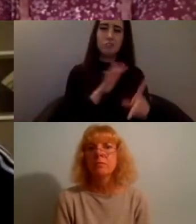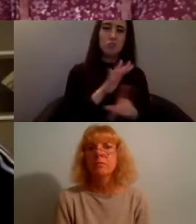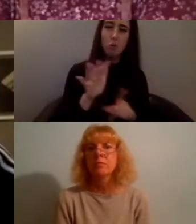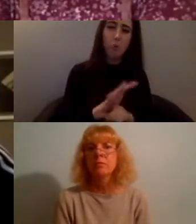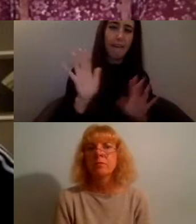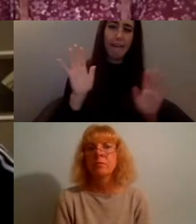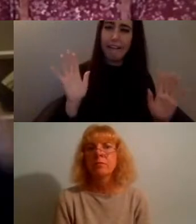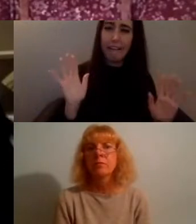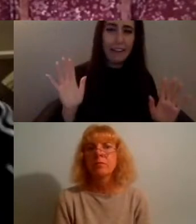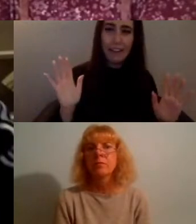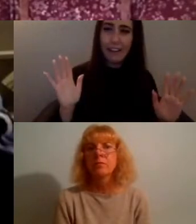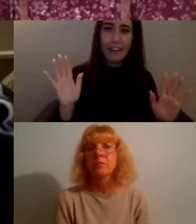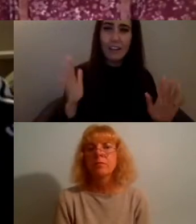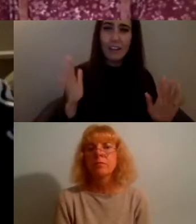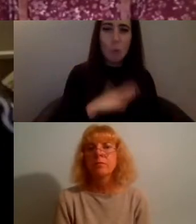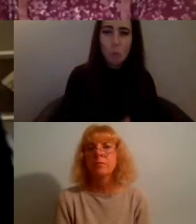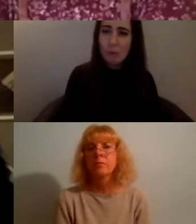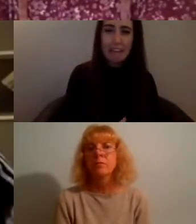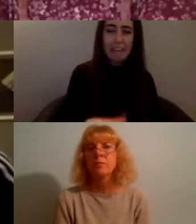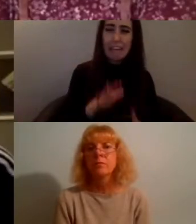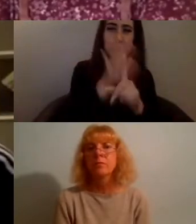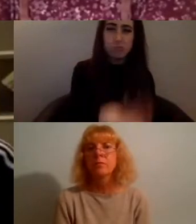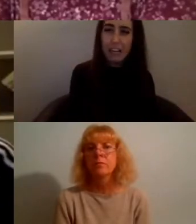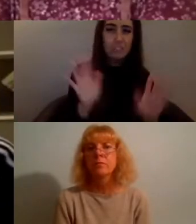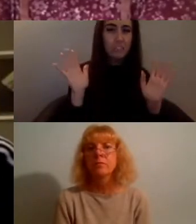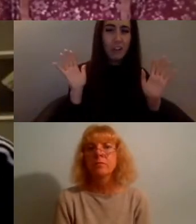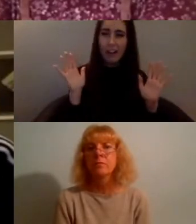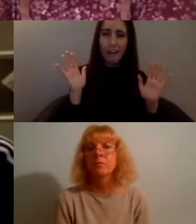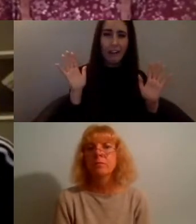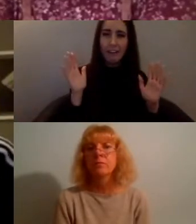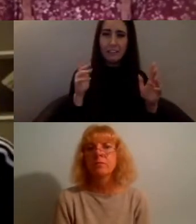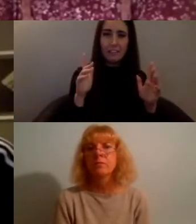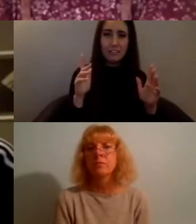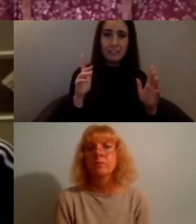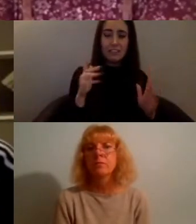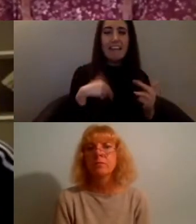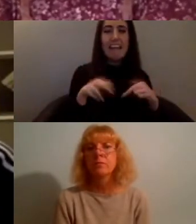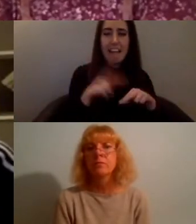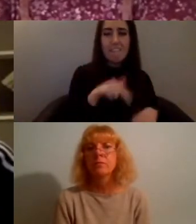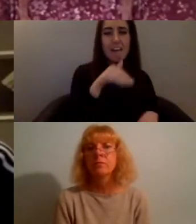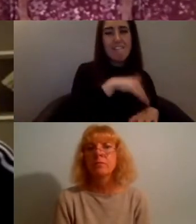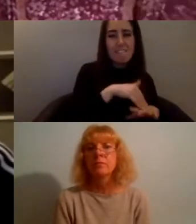don't think we need that if it positively affects one person in your community doing a good job